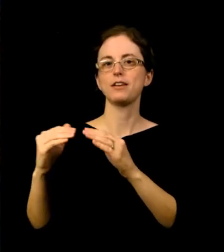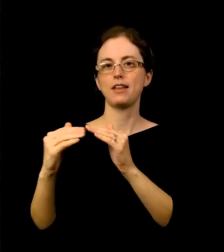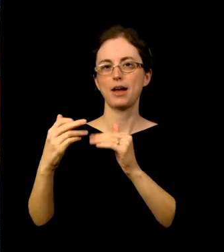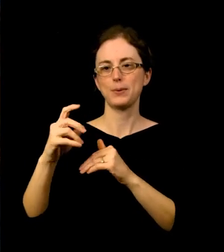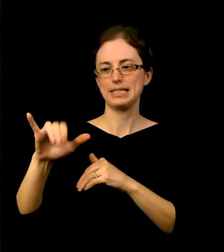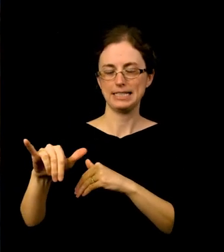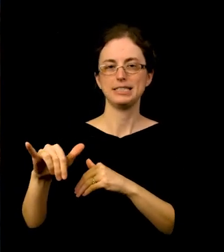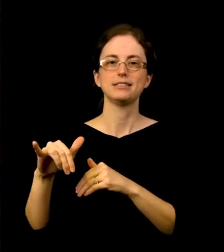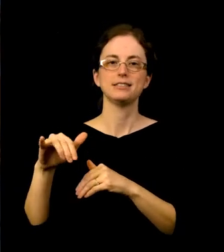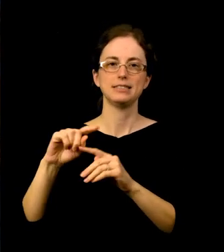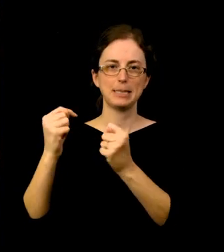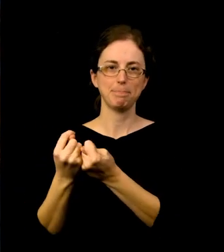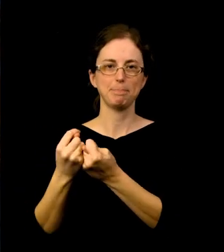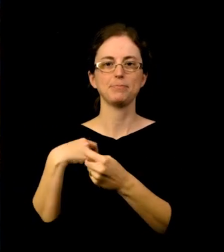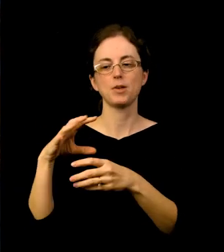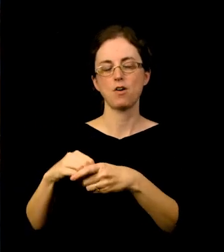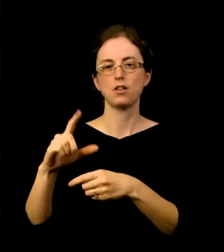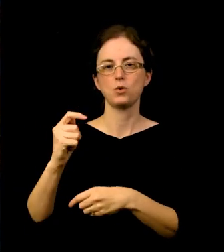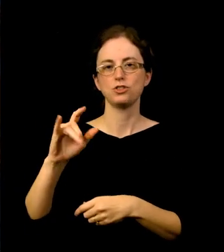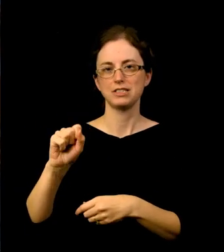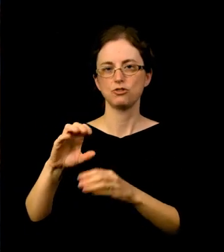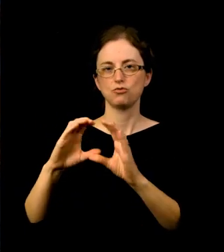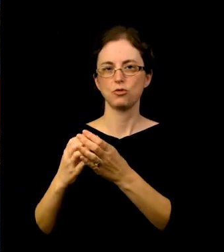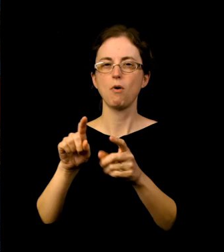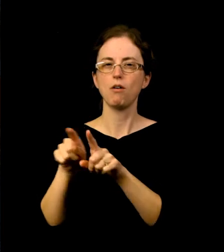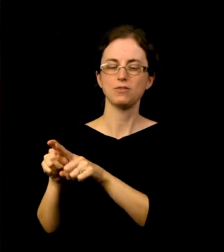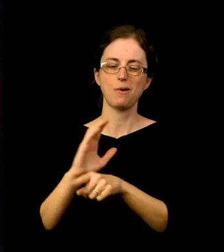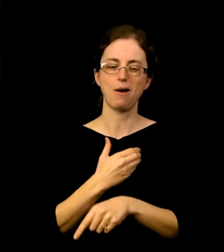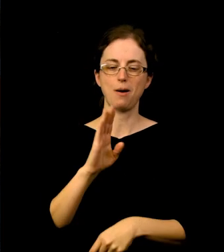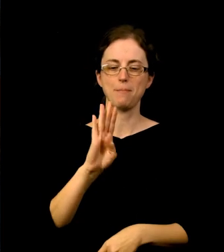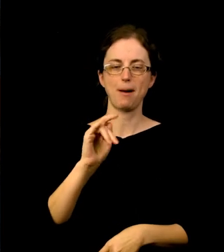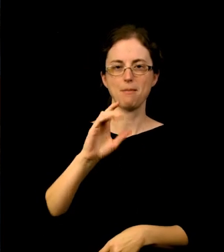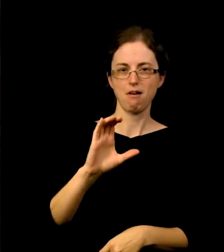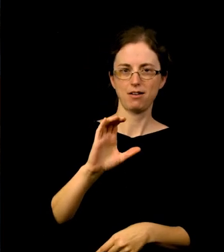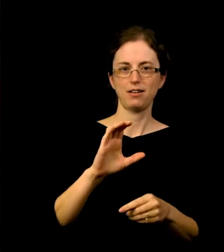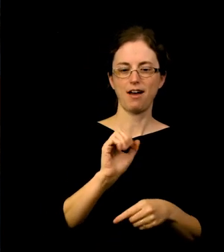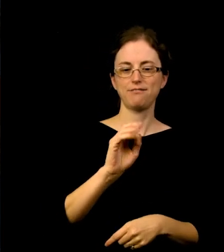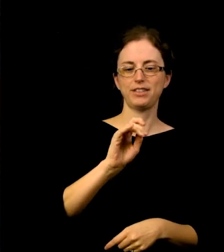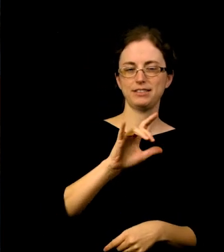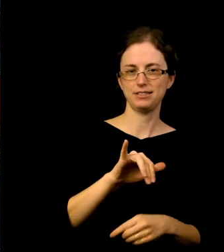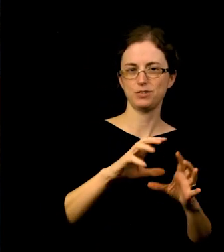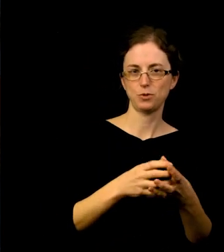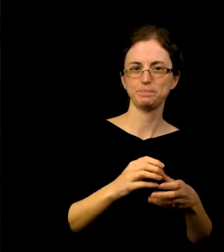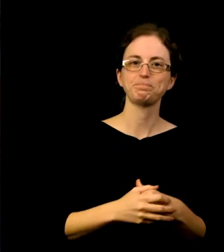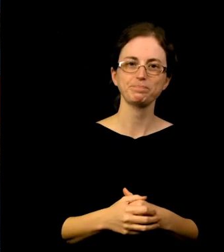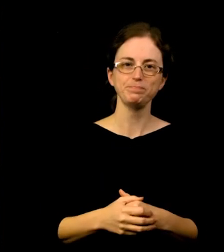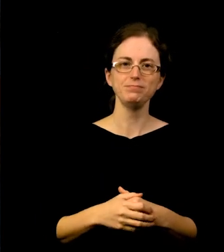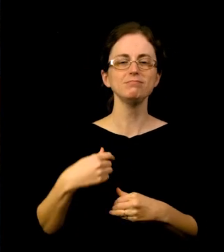Logistics group, and help lead our BIPOC staff affinity group. I’ll be talking about some of the programs and initiatives that are moving